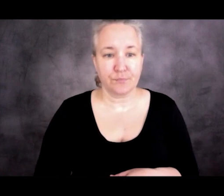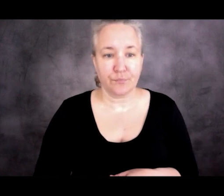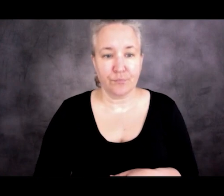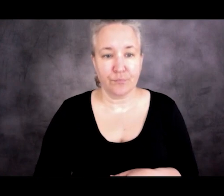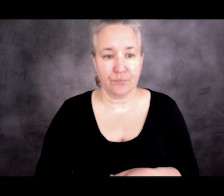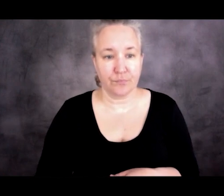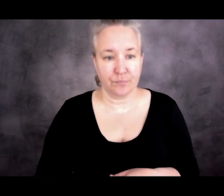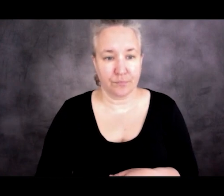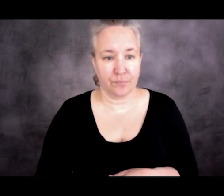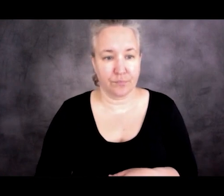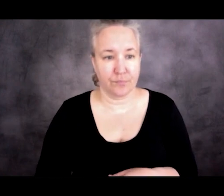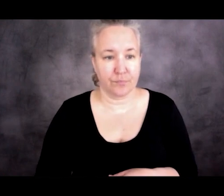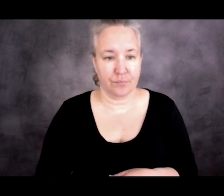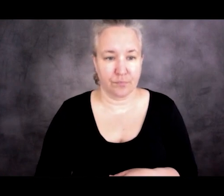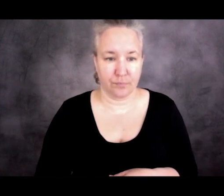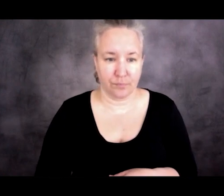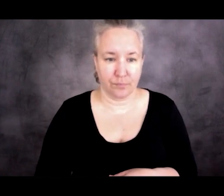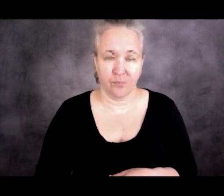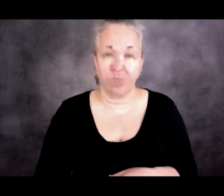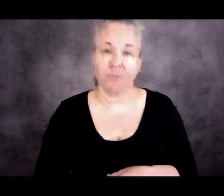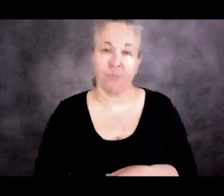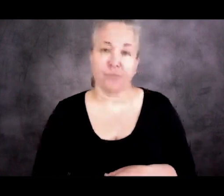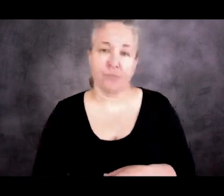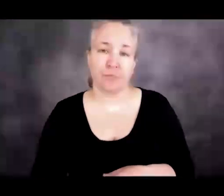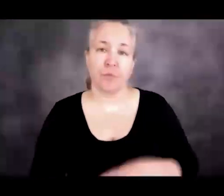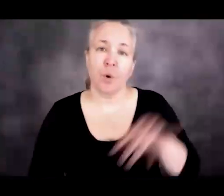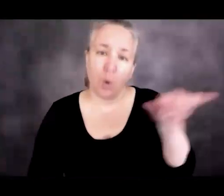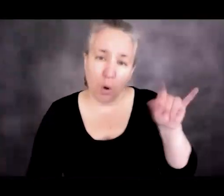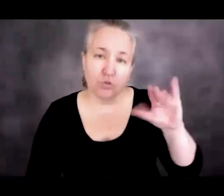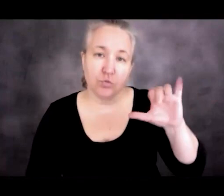The other thing that the Trump administration did